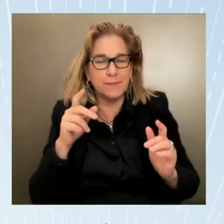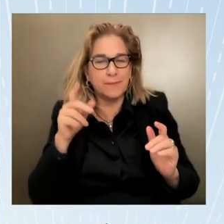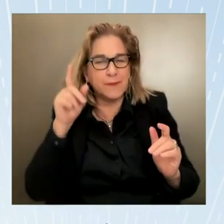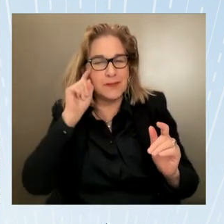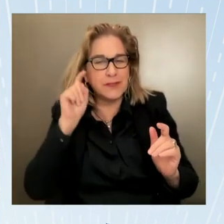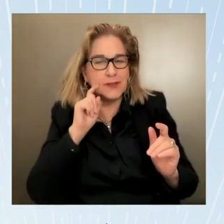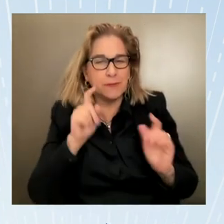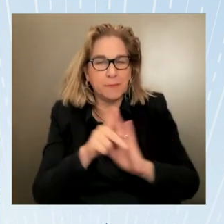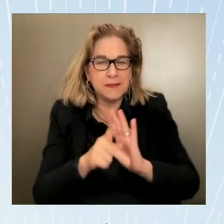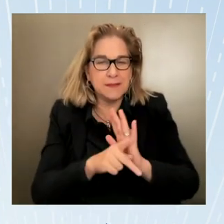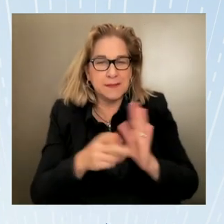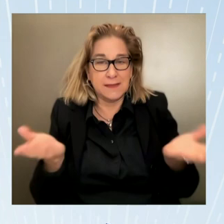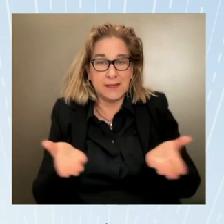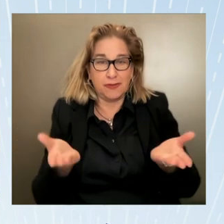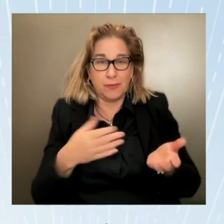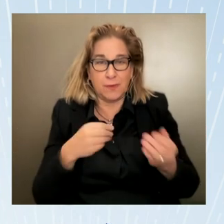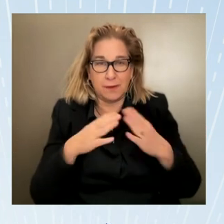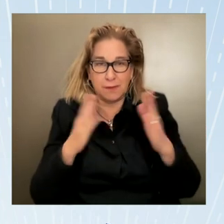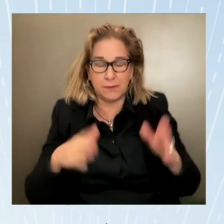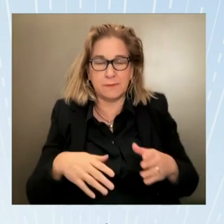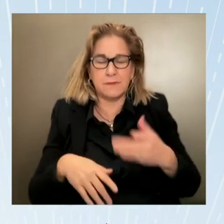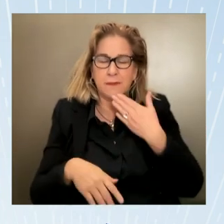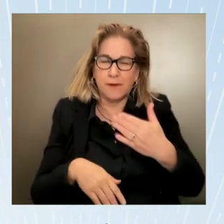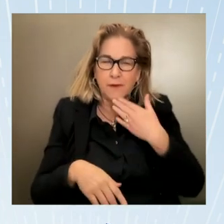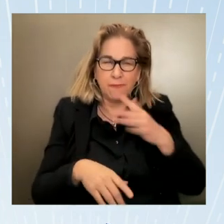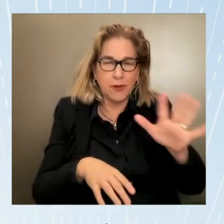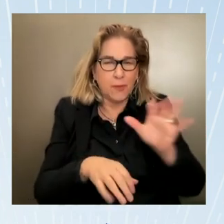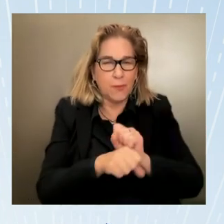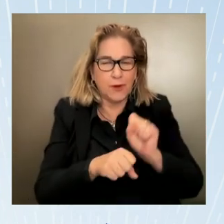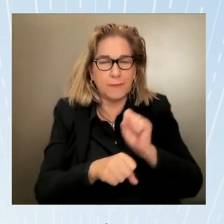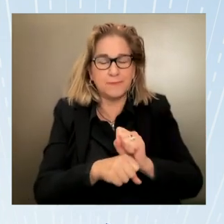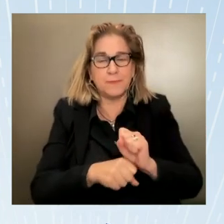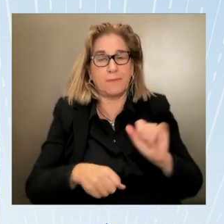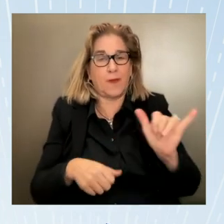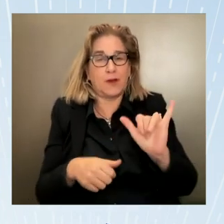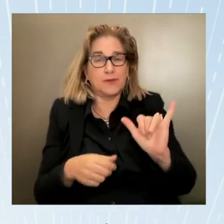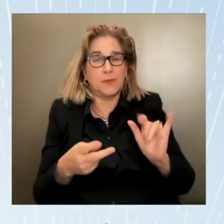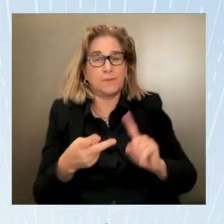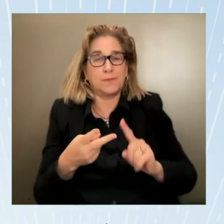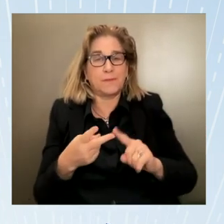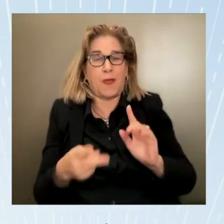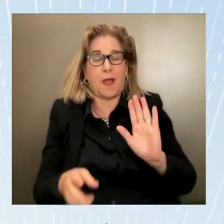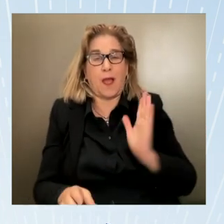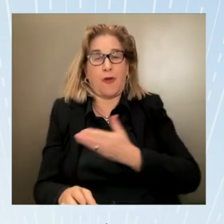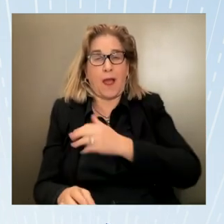later by Ambassador at large Cindy Dyer who is taking this effort quite literally around the